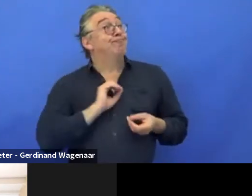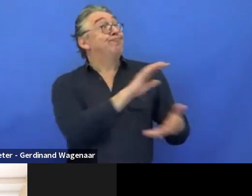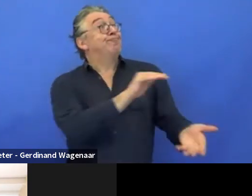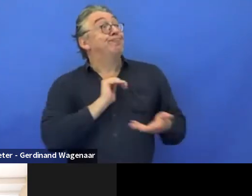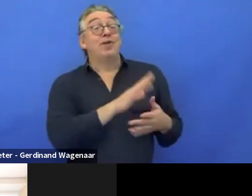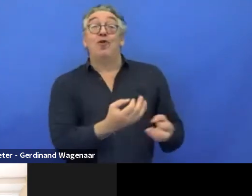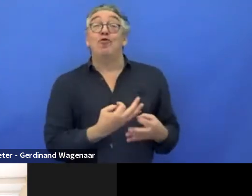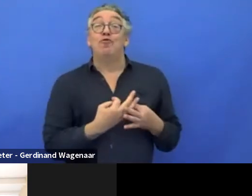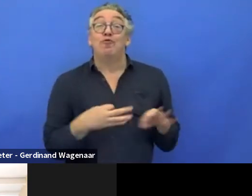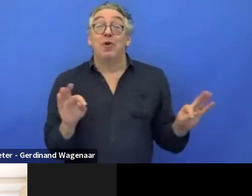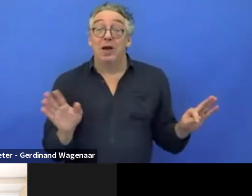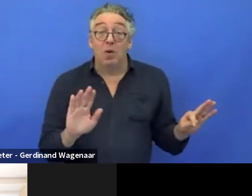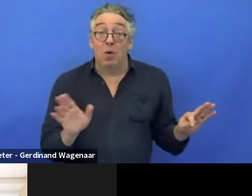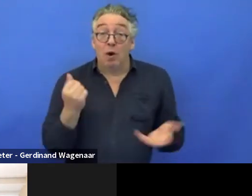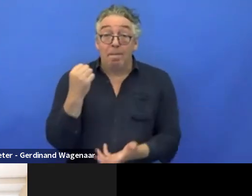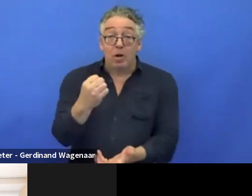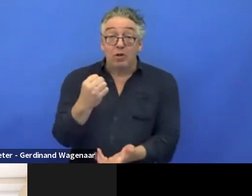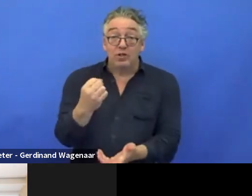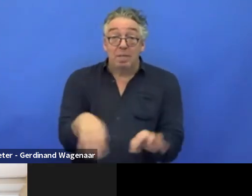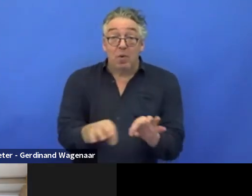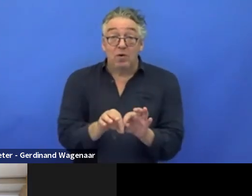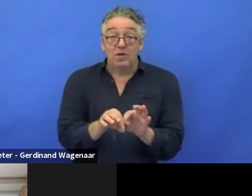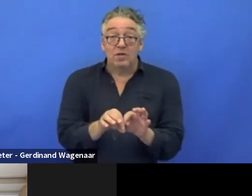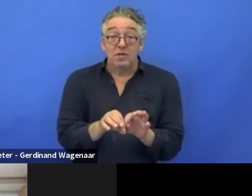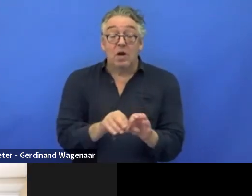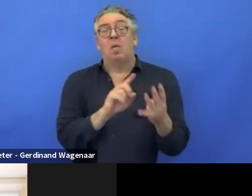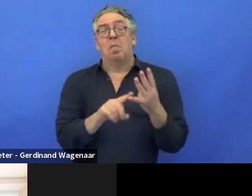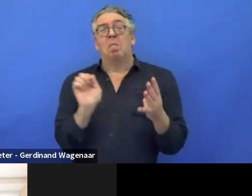You can also ask the consortium who are the partners